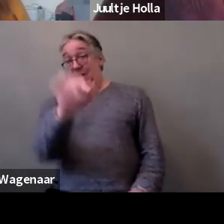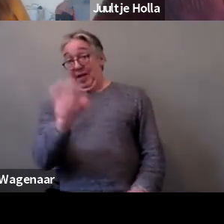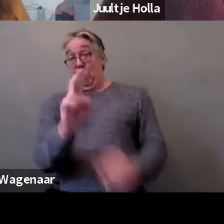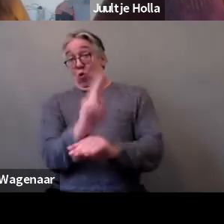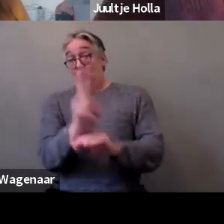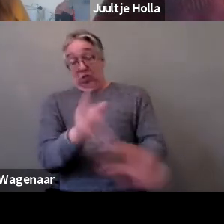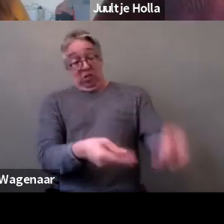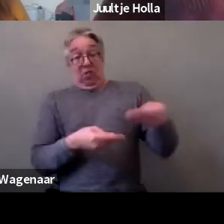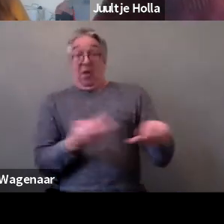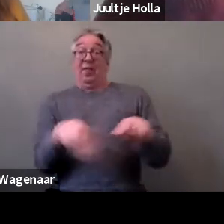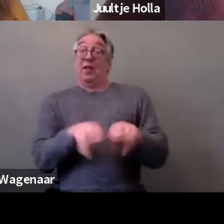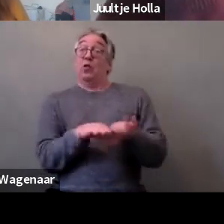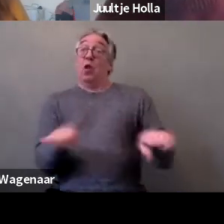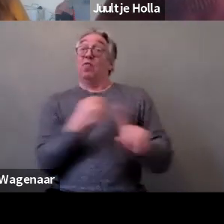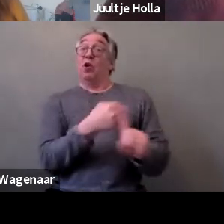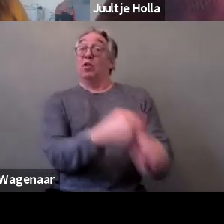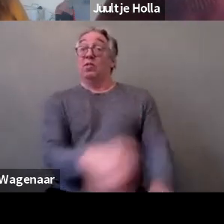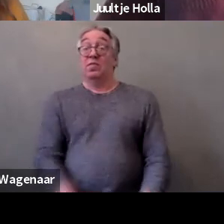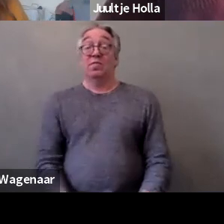We can also advocate for specific legislation.